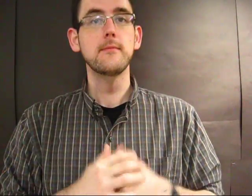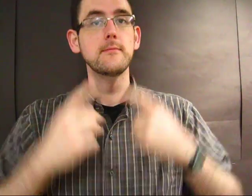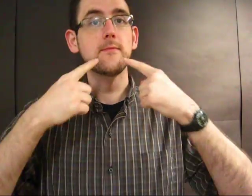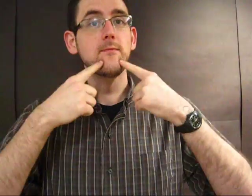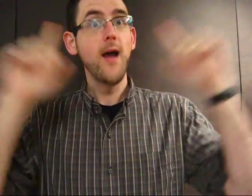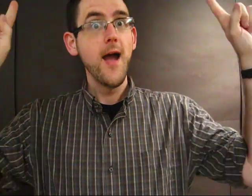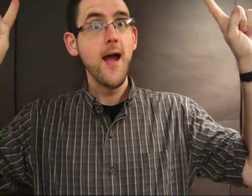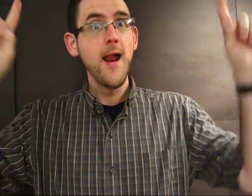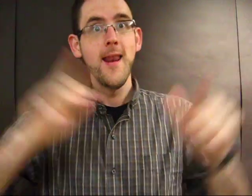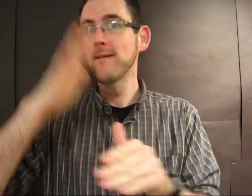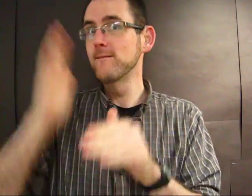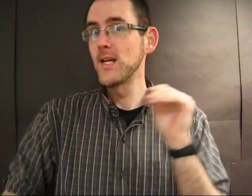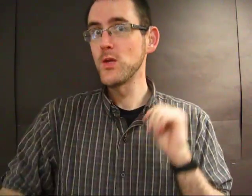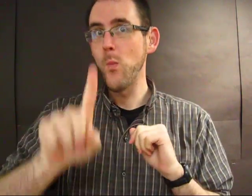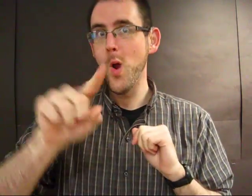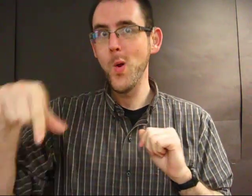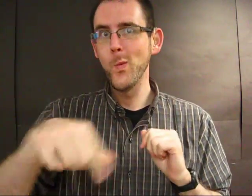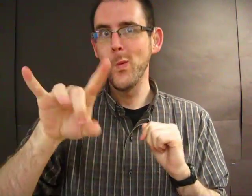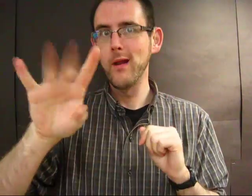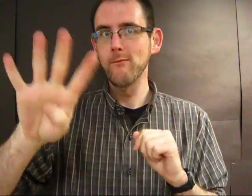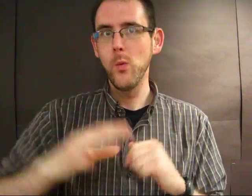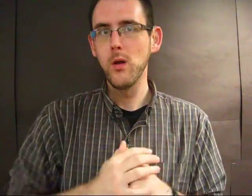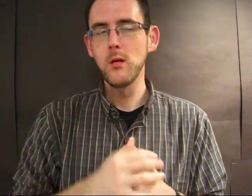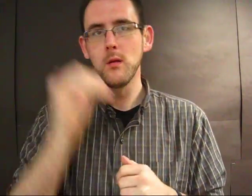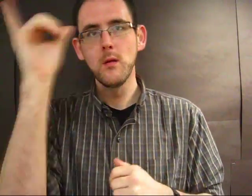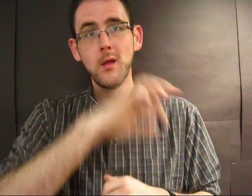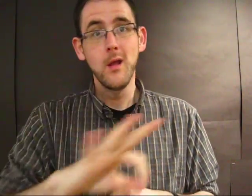I finally finished "1Q84!"